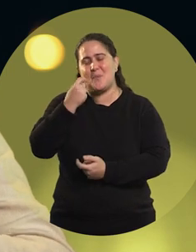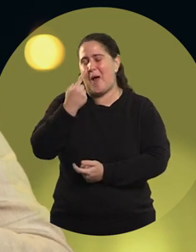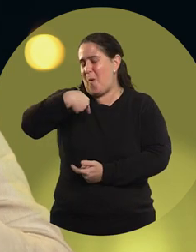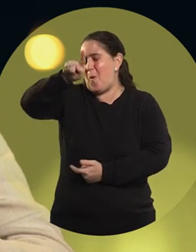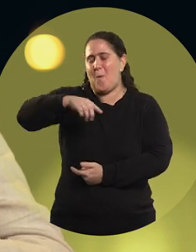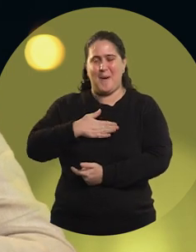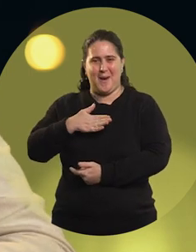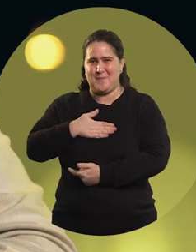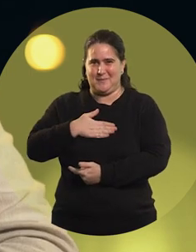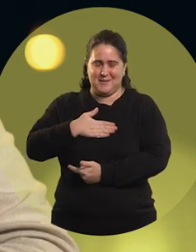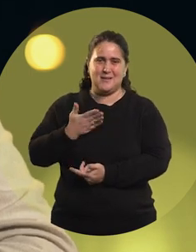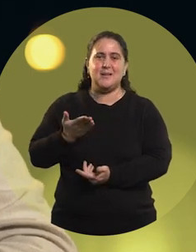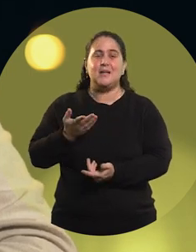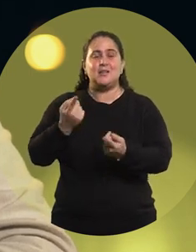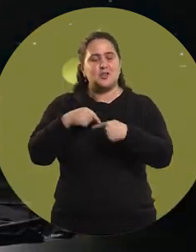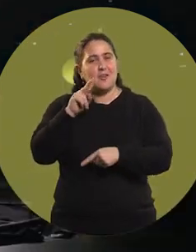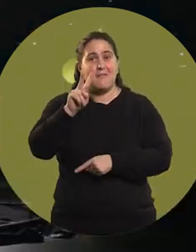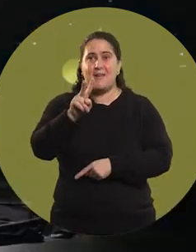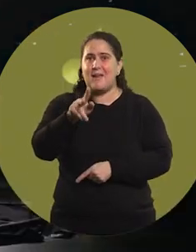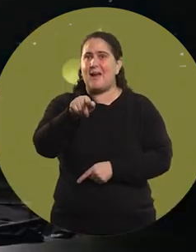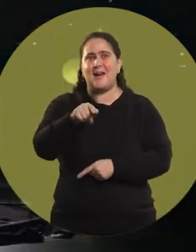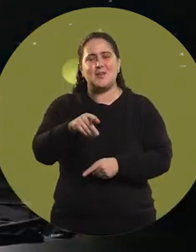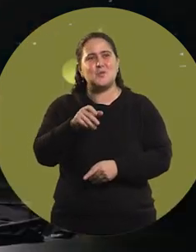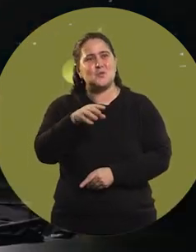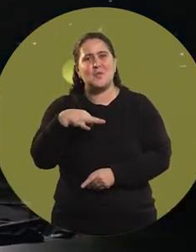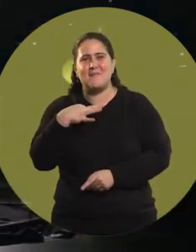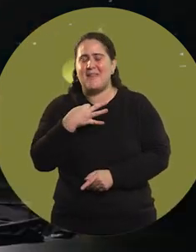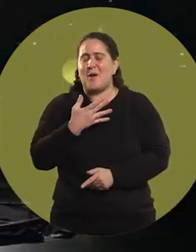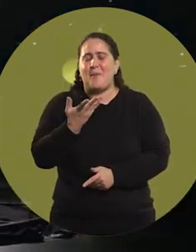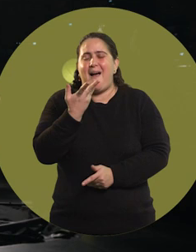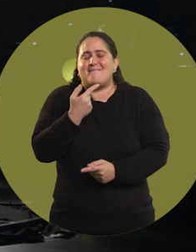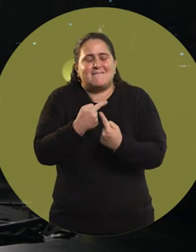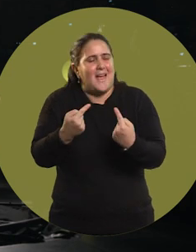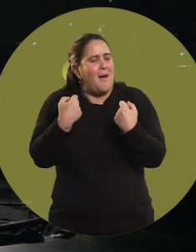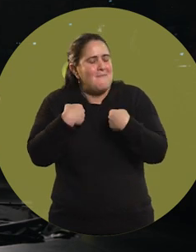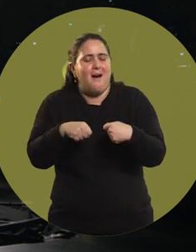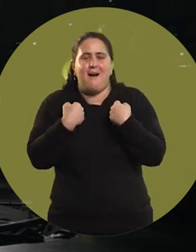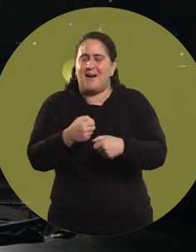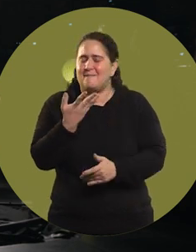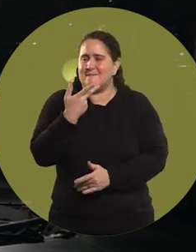He still is. And I saw how he experienced it with such passion,